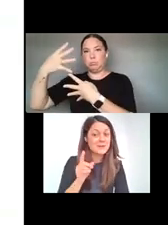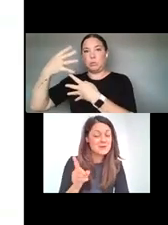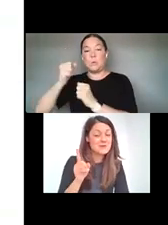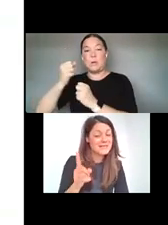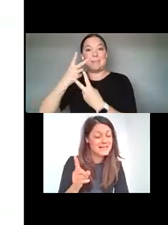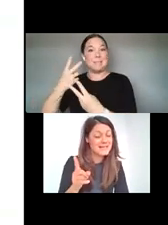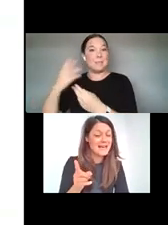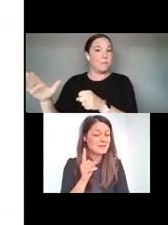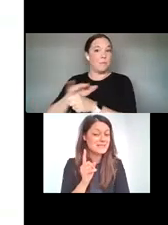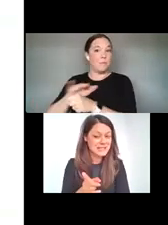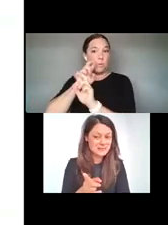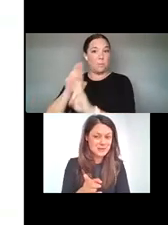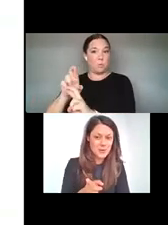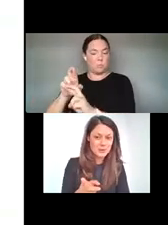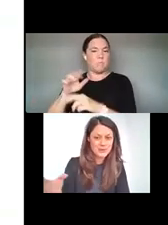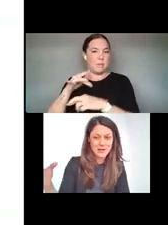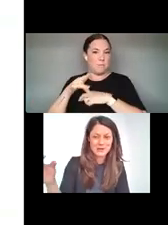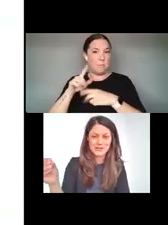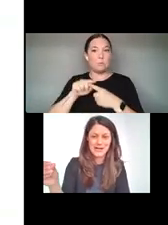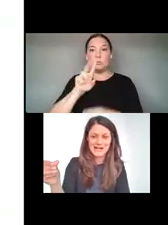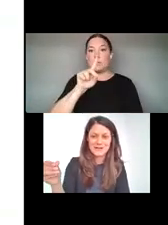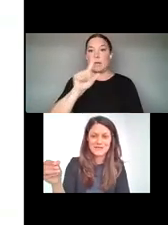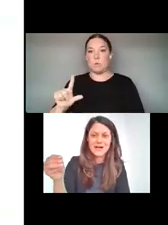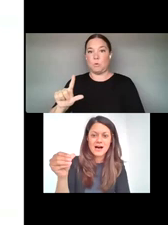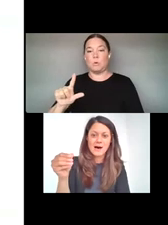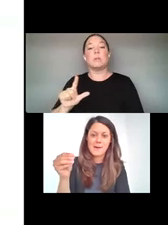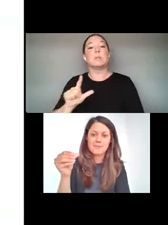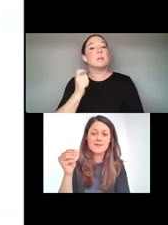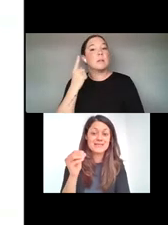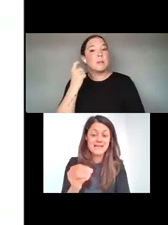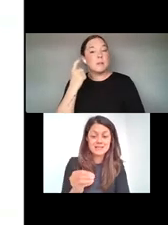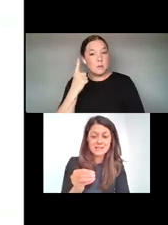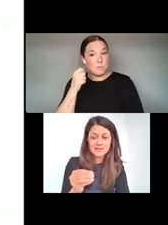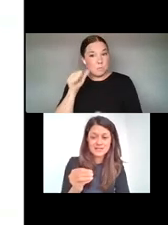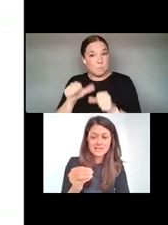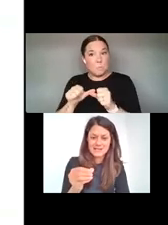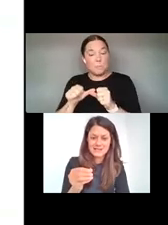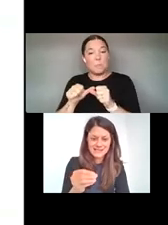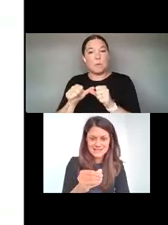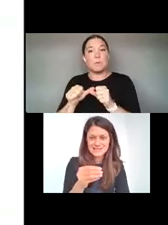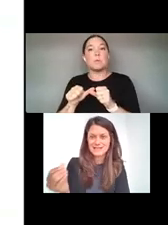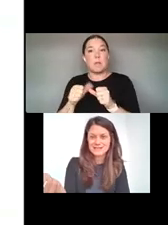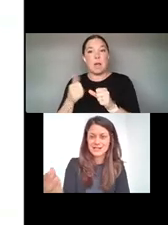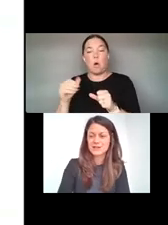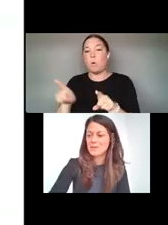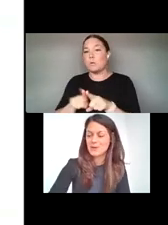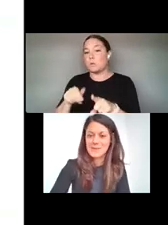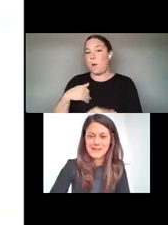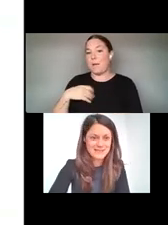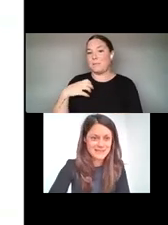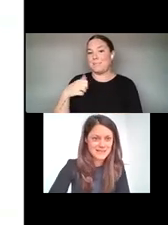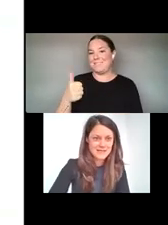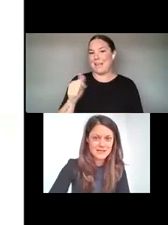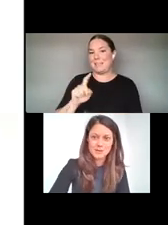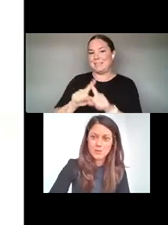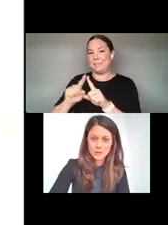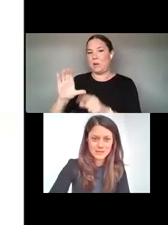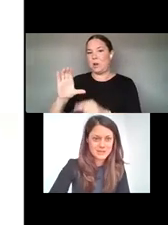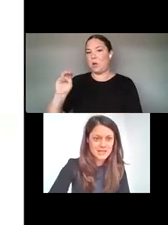DON'T FORGET OUTSIDE OF THE REPORT WE ALSO HAVE 10 COMMISSIONED ESSAYS THAT COMPLEMENT THE REPORT.